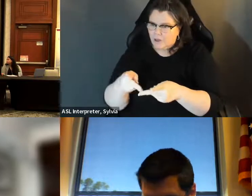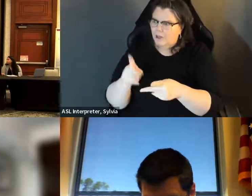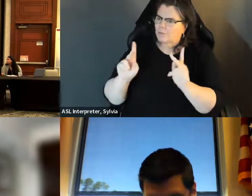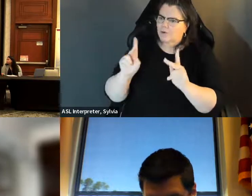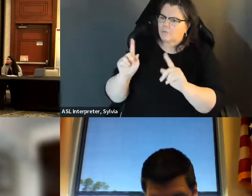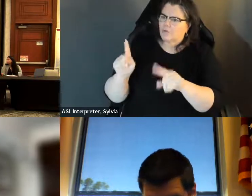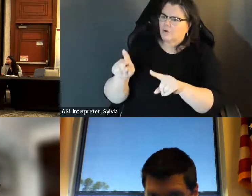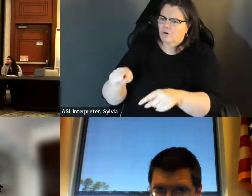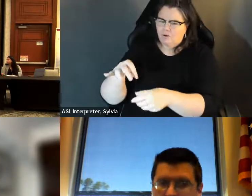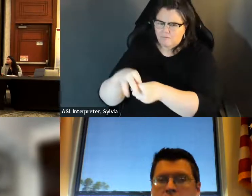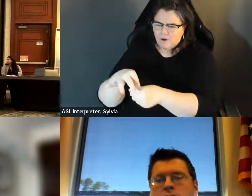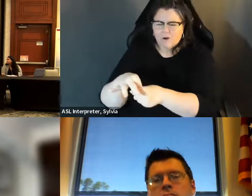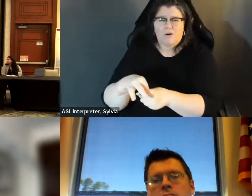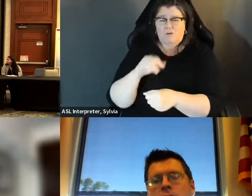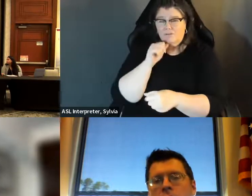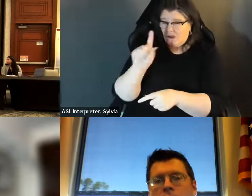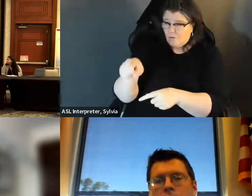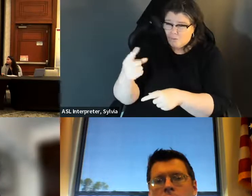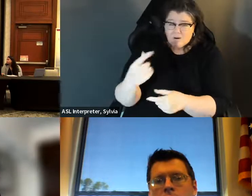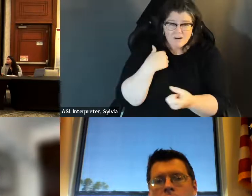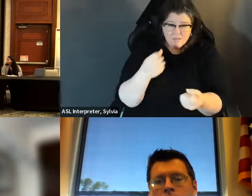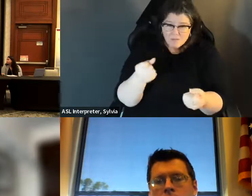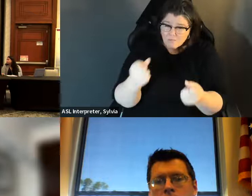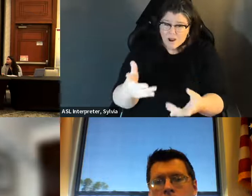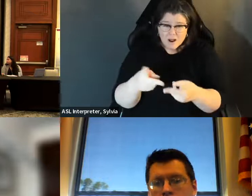equality. There are lots of places where the